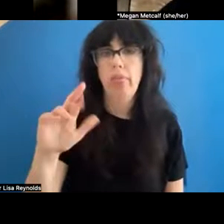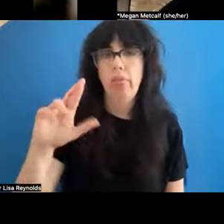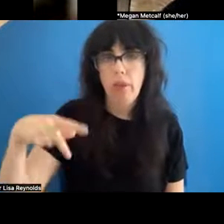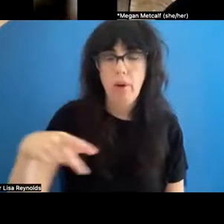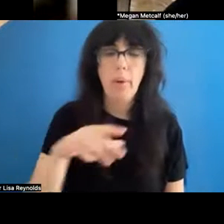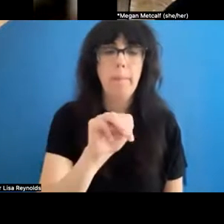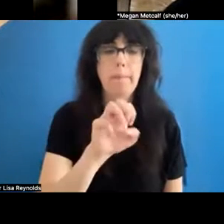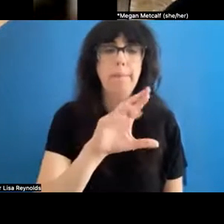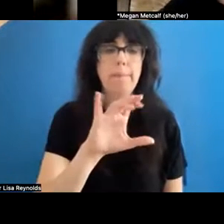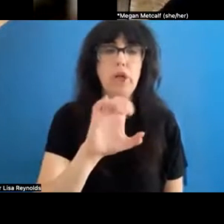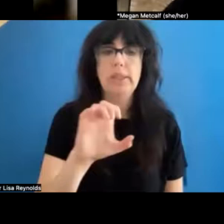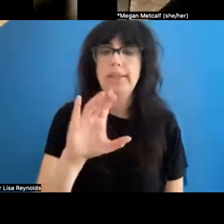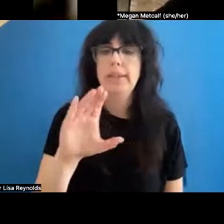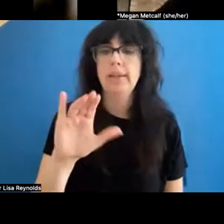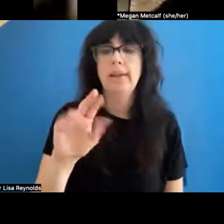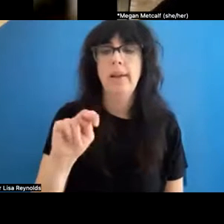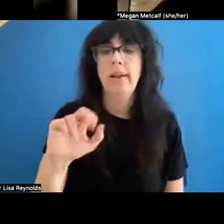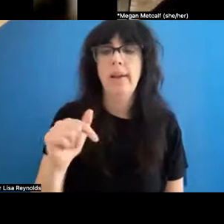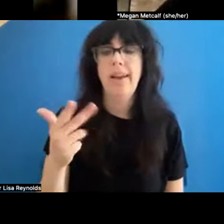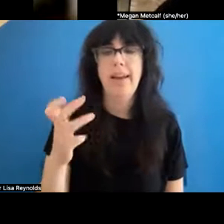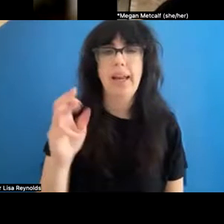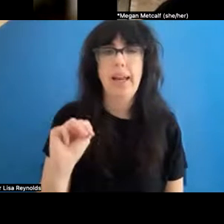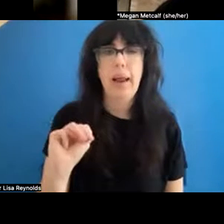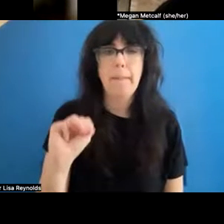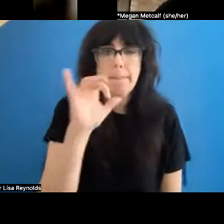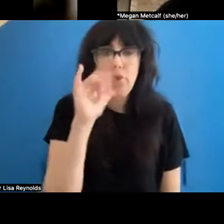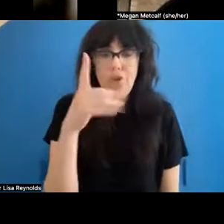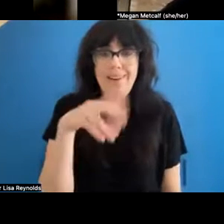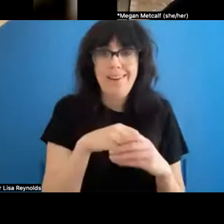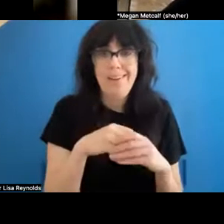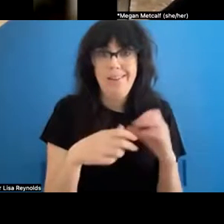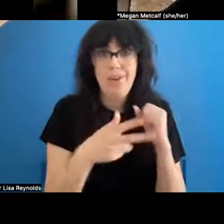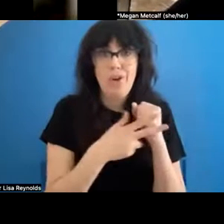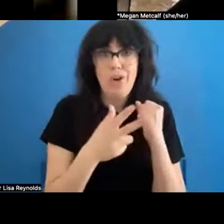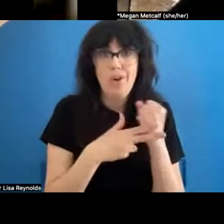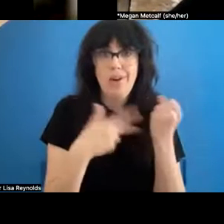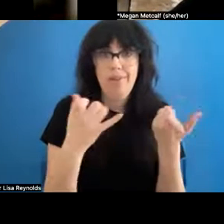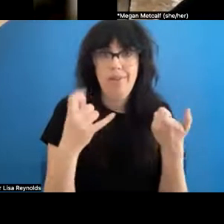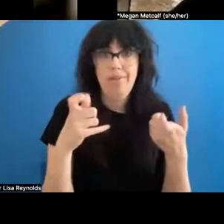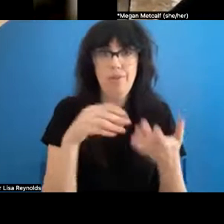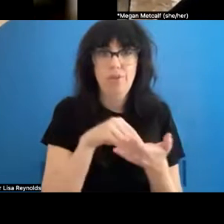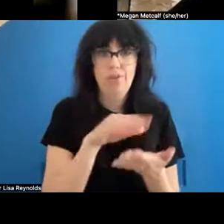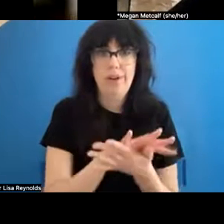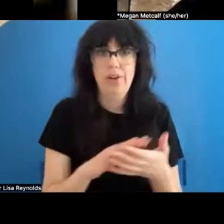Bruce Cunningham did one in 1970, those don't even exist in the archival record at the institution. Which is